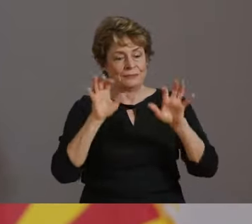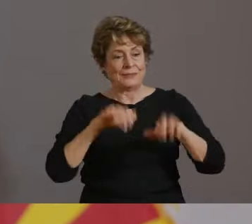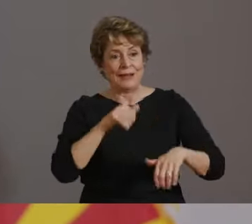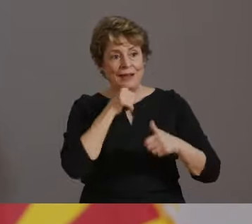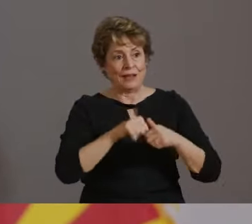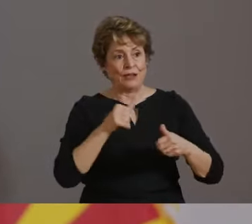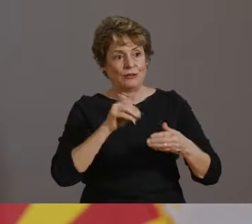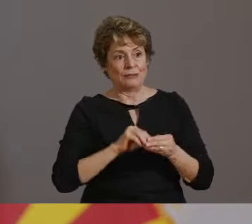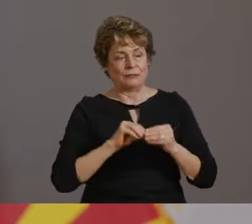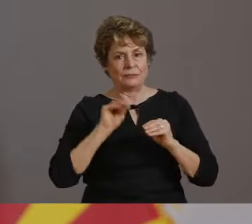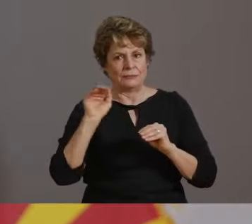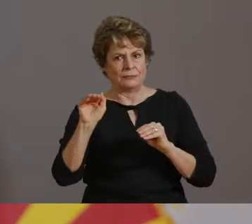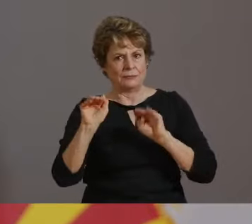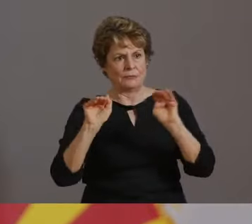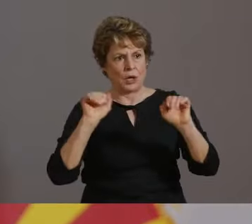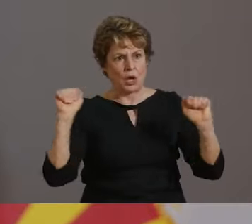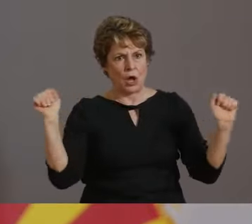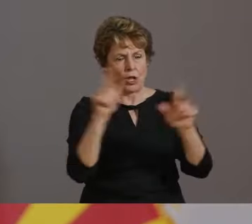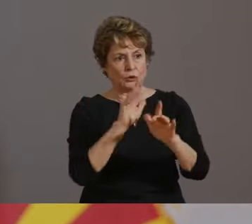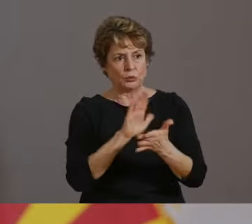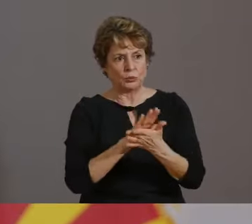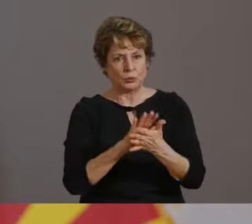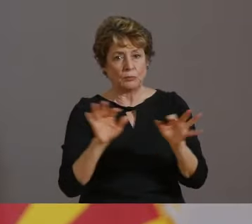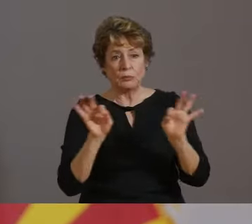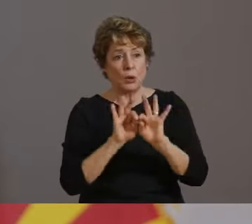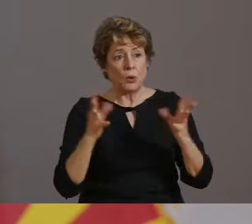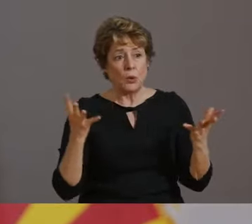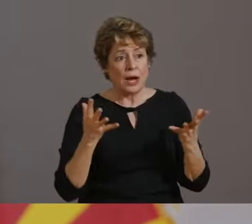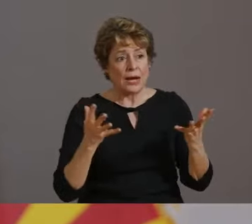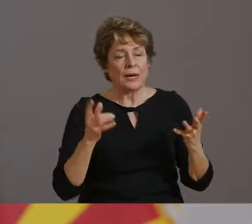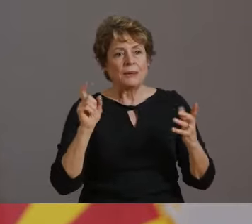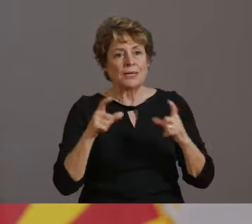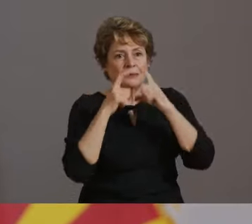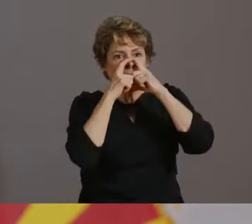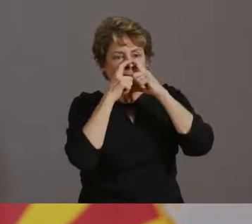THE IMPORTANCE OF WEARING MASKS IN REDUCING THE SPREAD OF COVID-19, AND THAT MASK USE